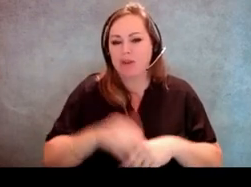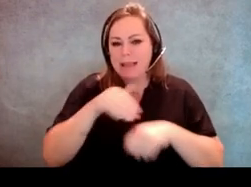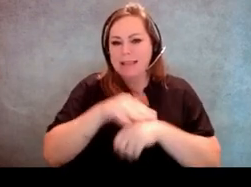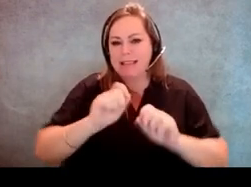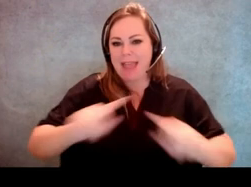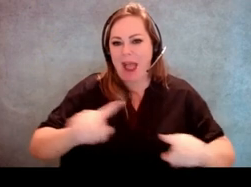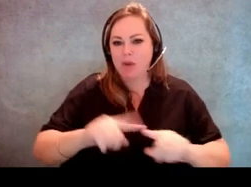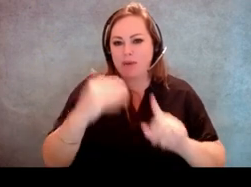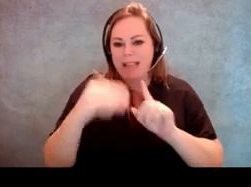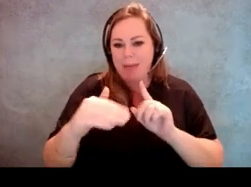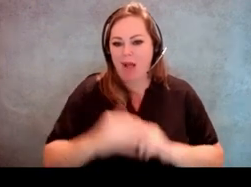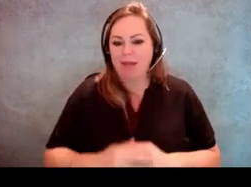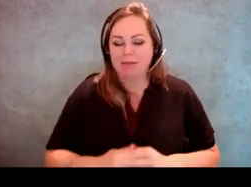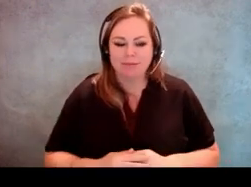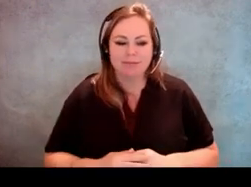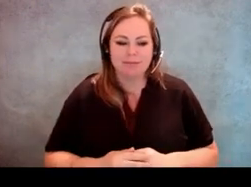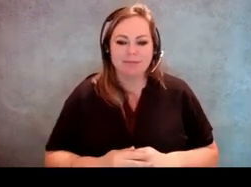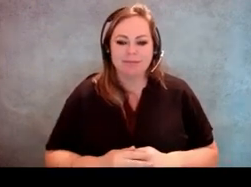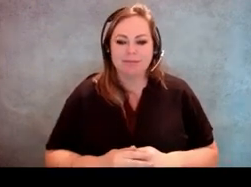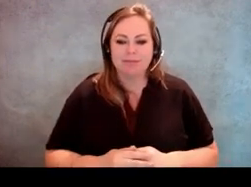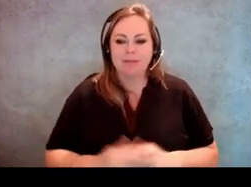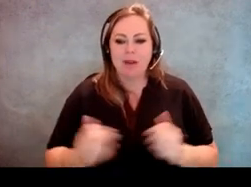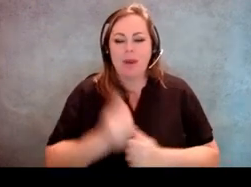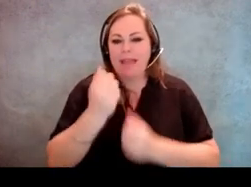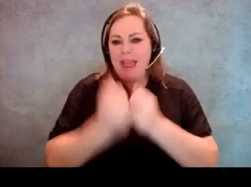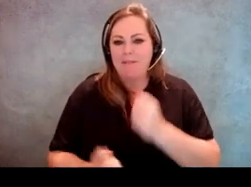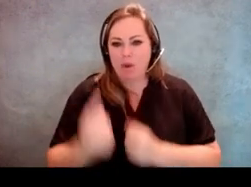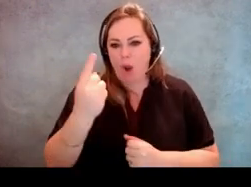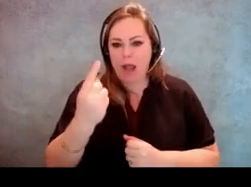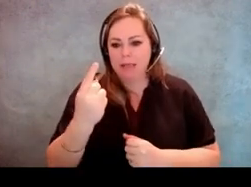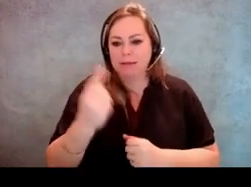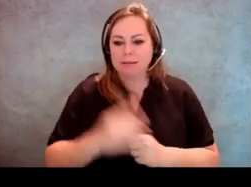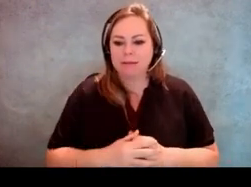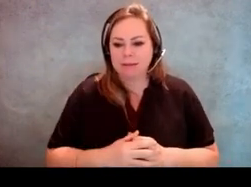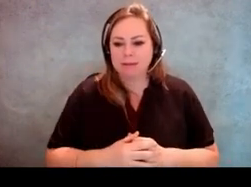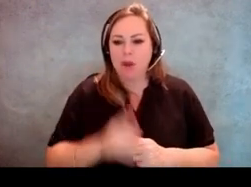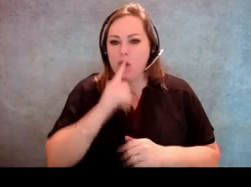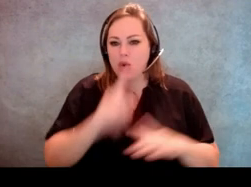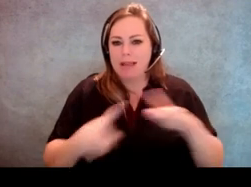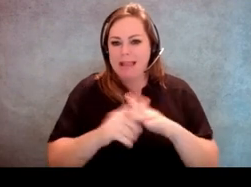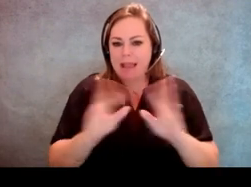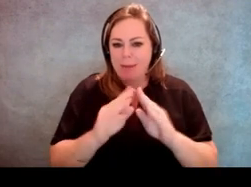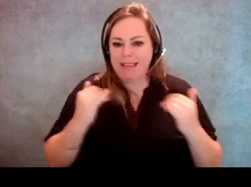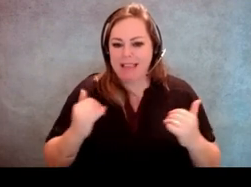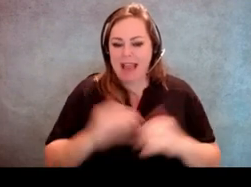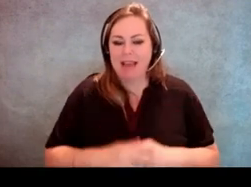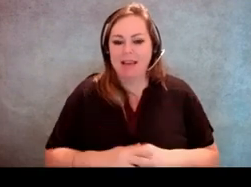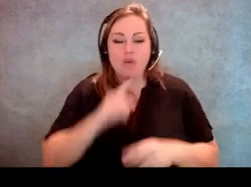to an email to everybody in attendance. [Molly Broadway] Real quick and then one of the questions